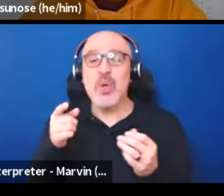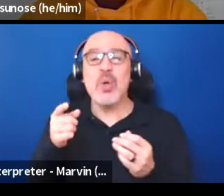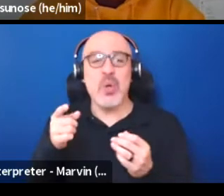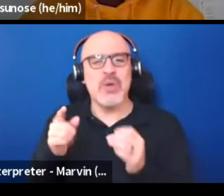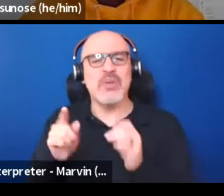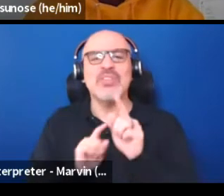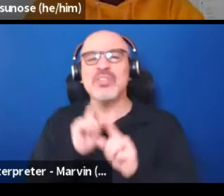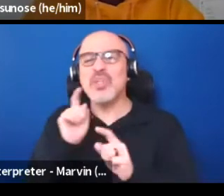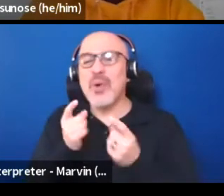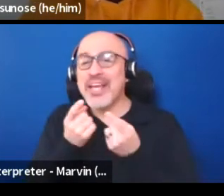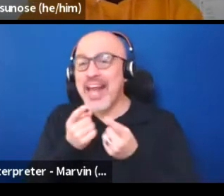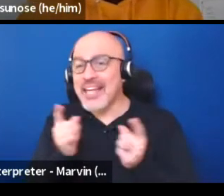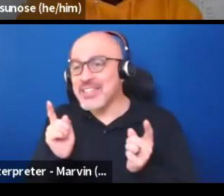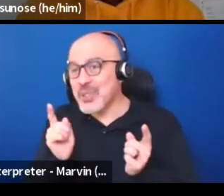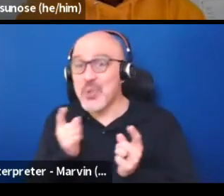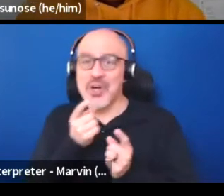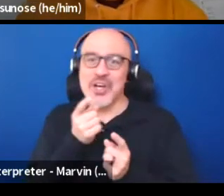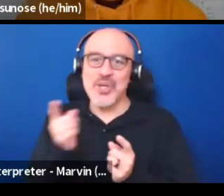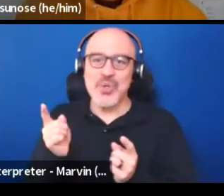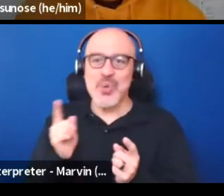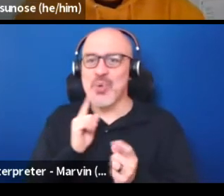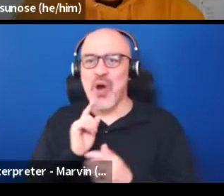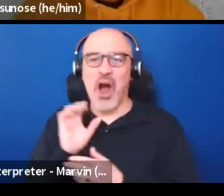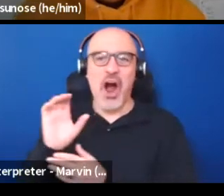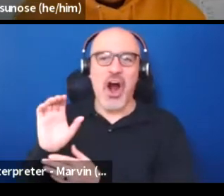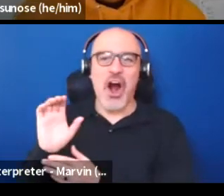You are the civic life, the public life